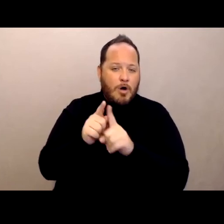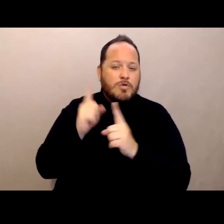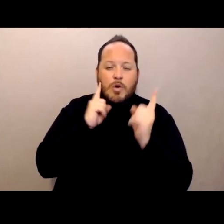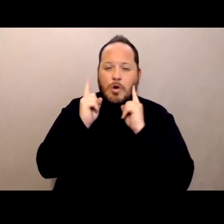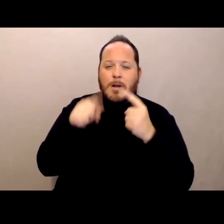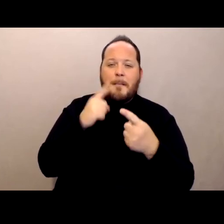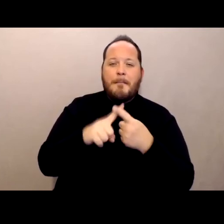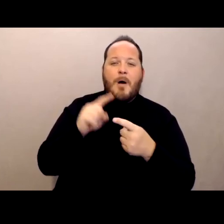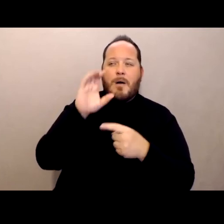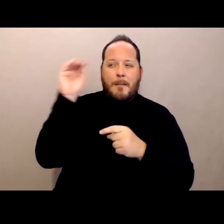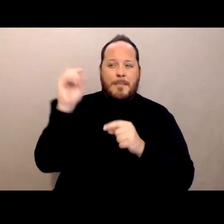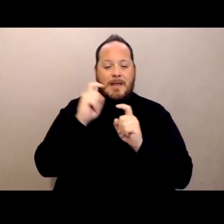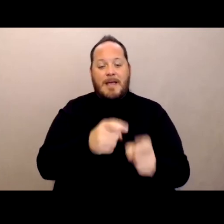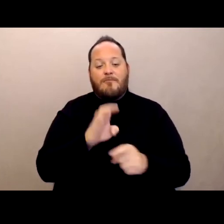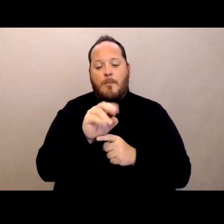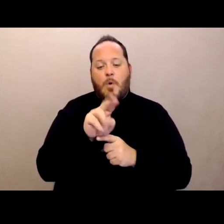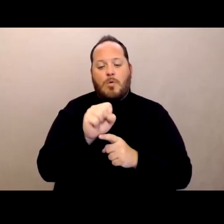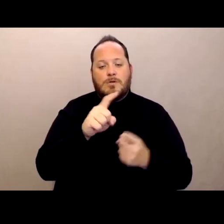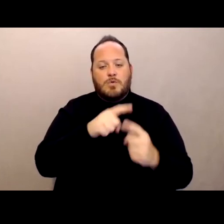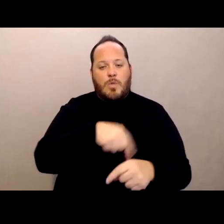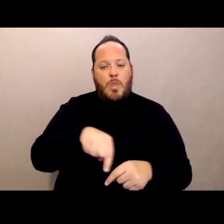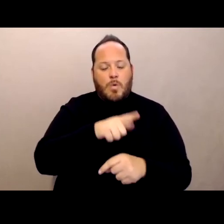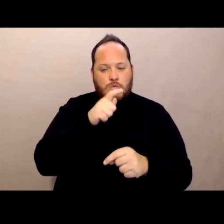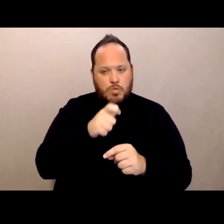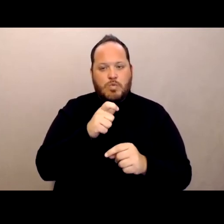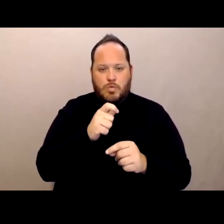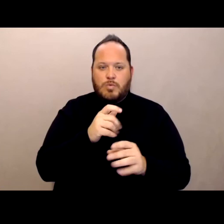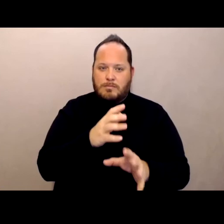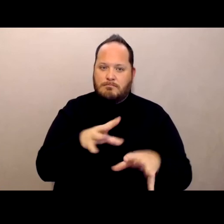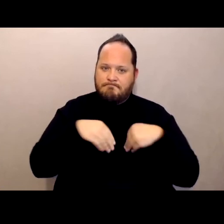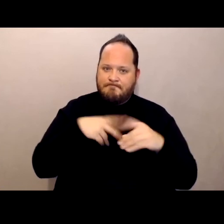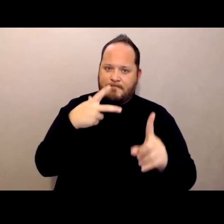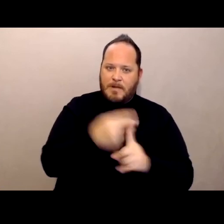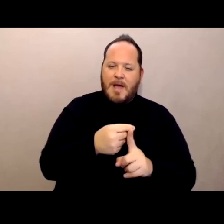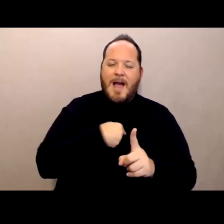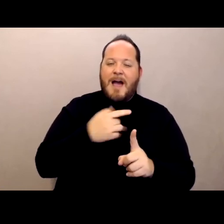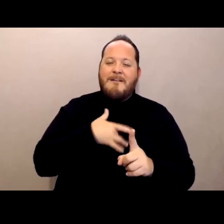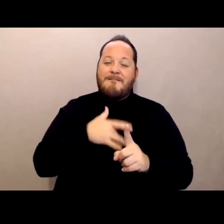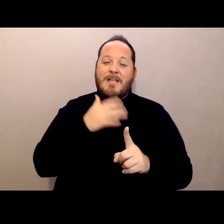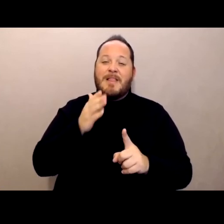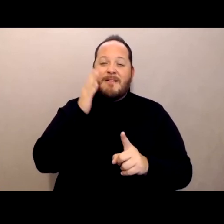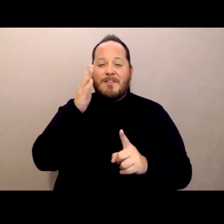and I think eventually the peer pressure will grow so that it becomes a smaller problem than it has been so far.